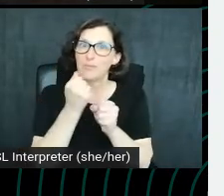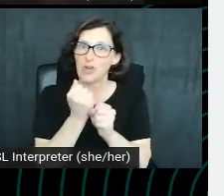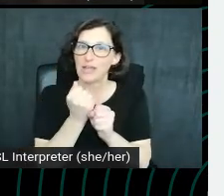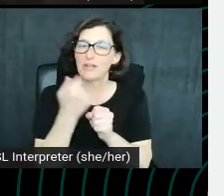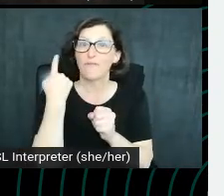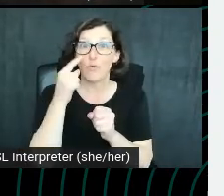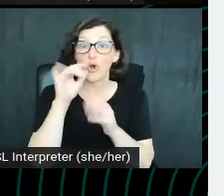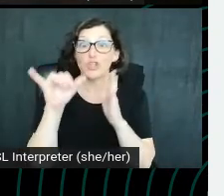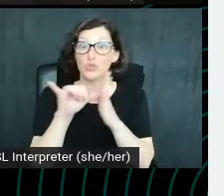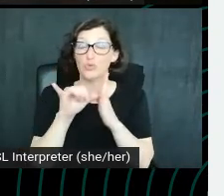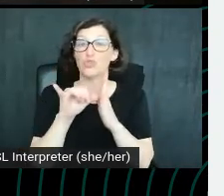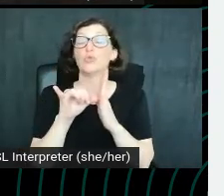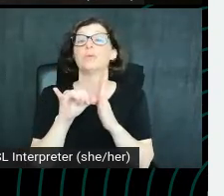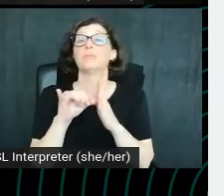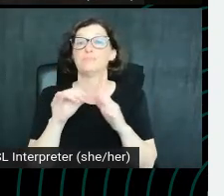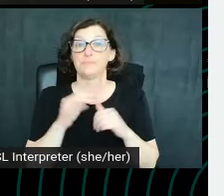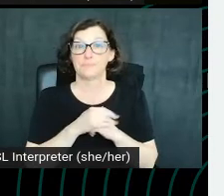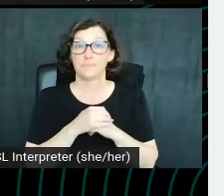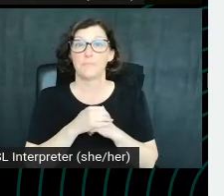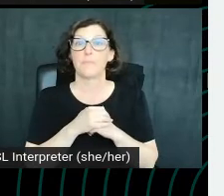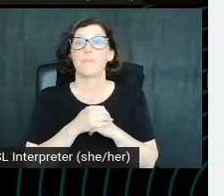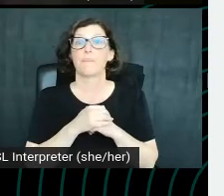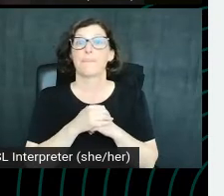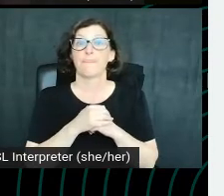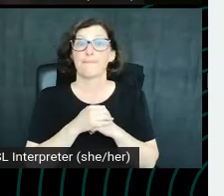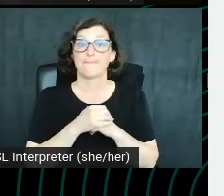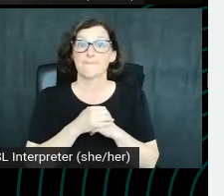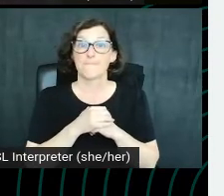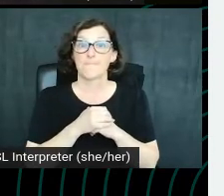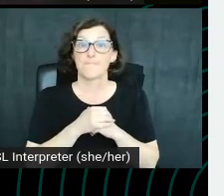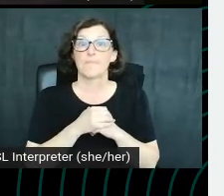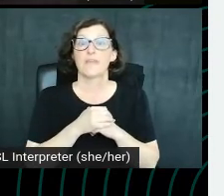you know, but piano tutorial Adele, we can create a piano tutorial